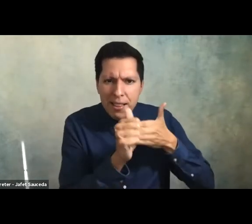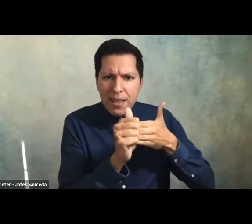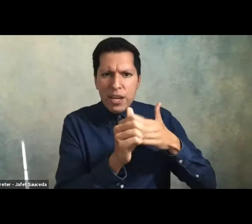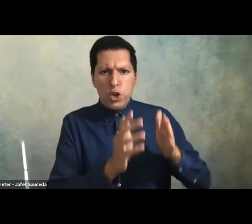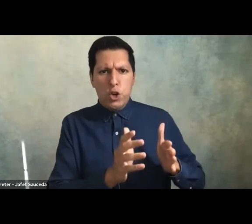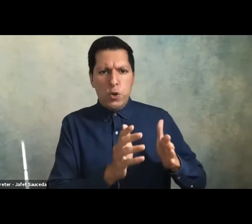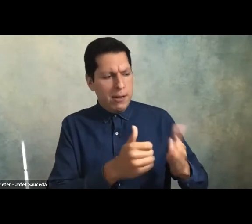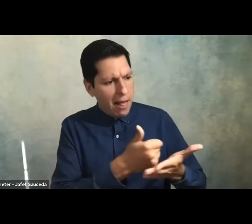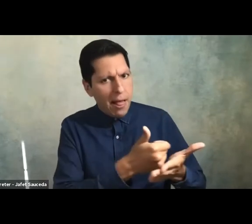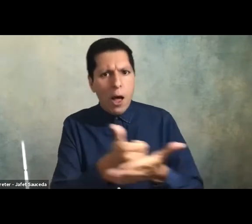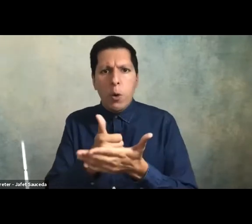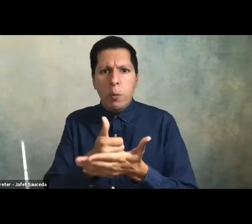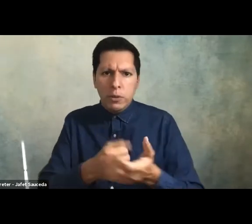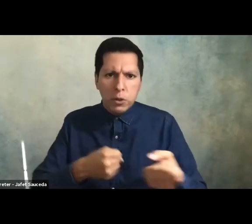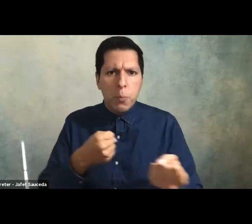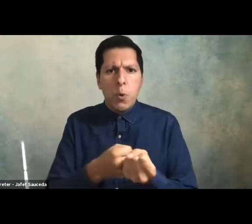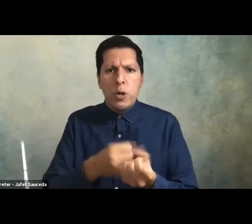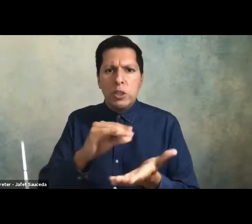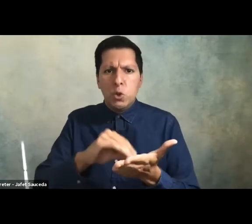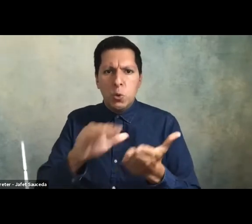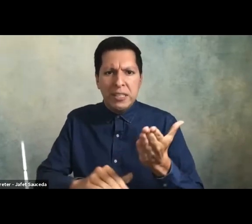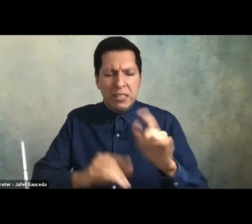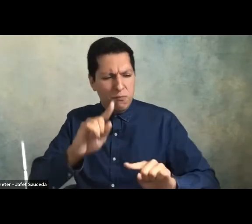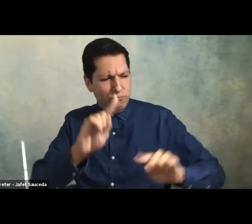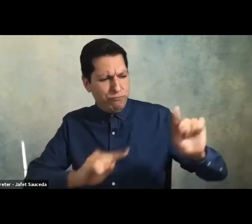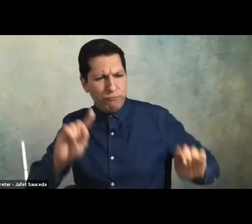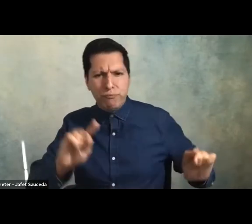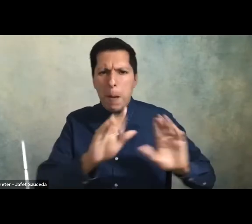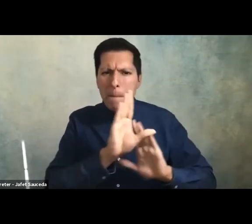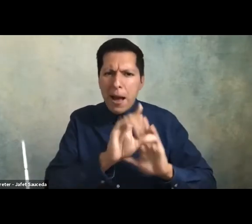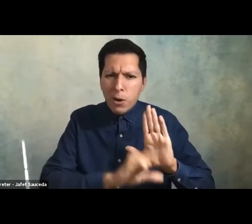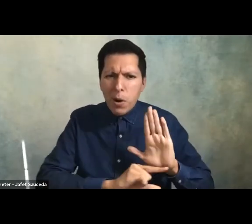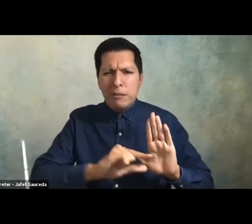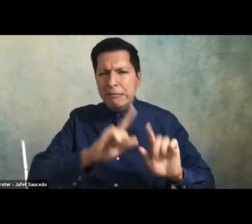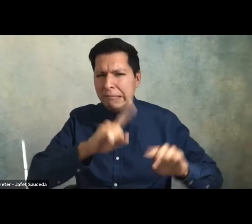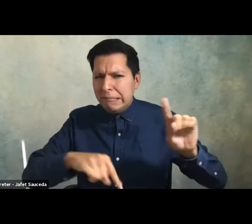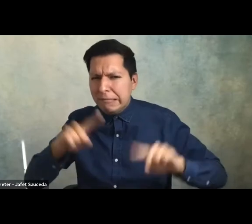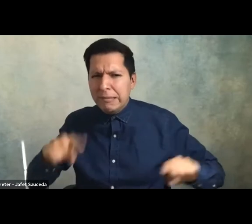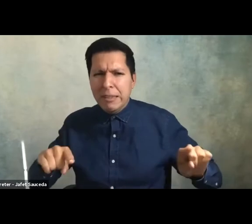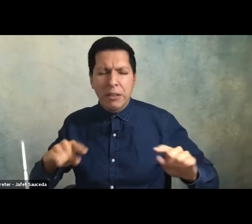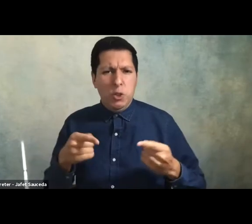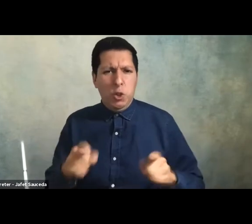students from all backgrounds and all walks of life during these unprecedented circumstances